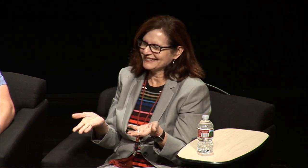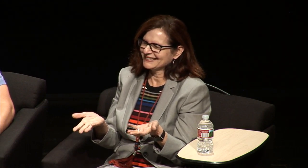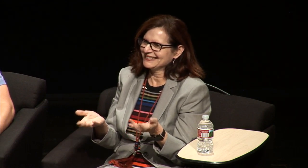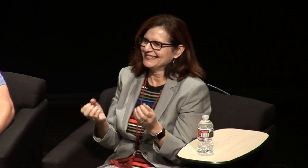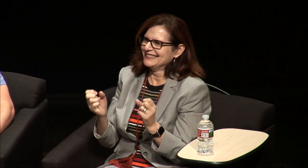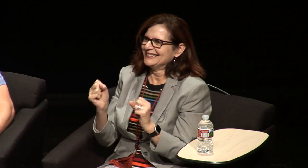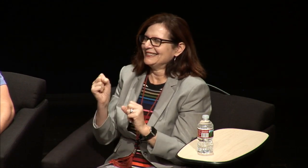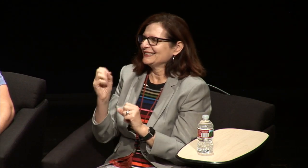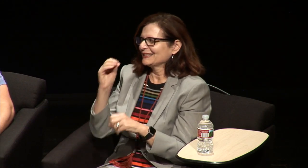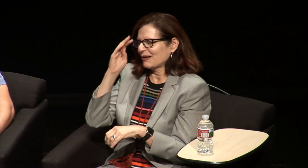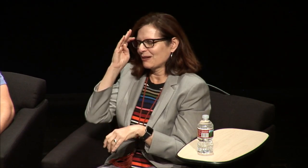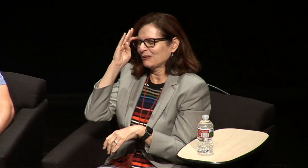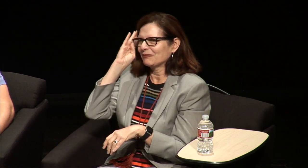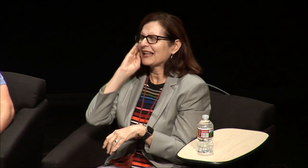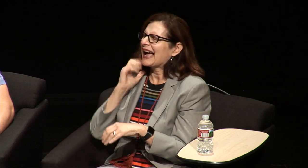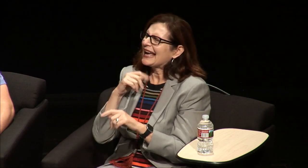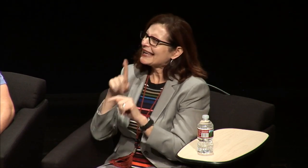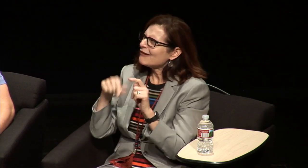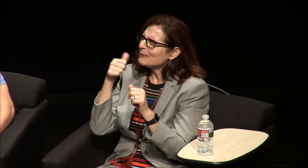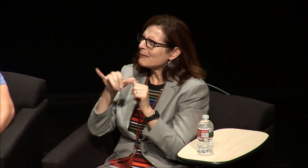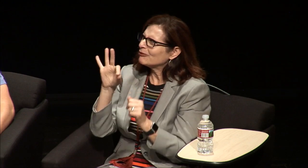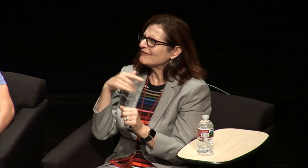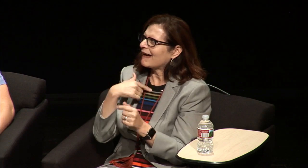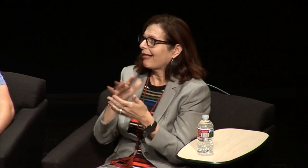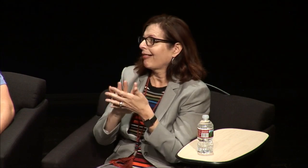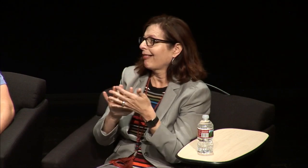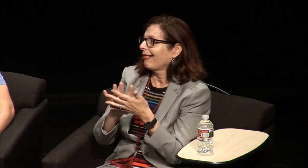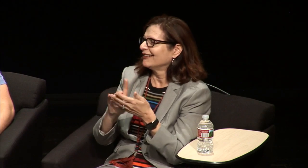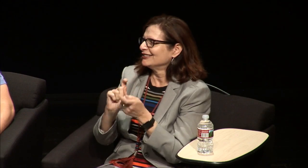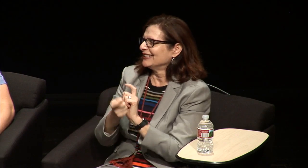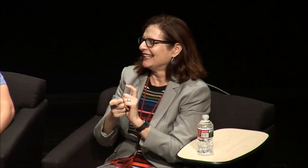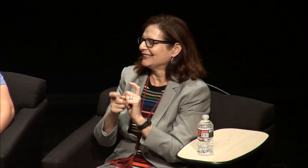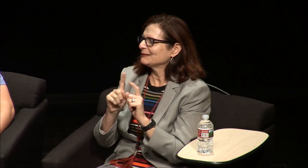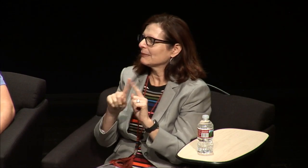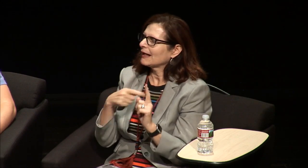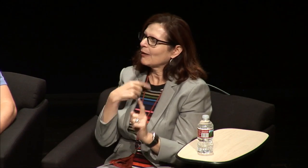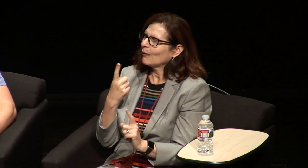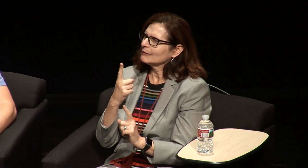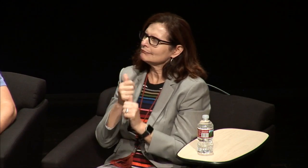so I can't remember how truthful I was